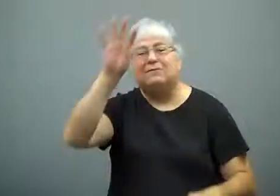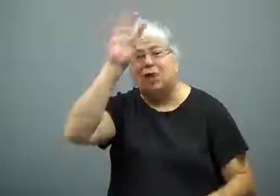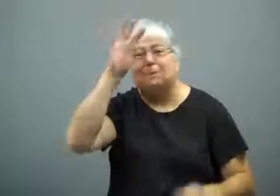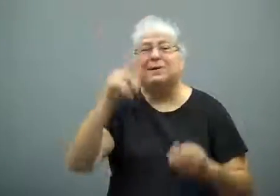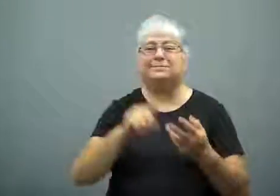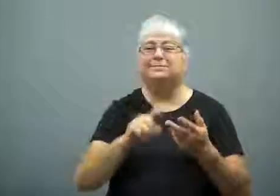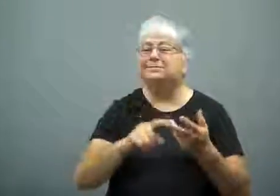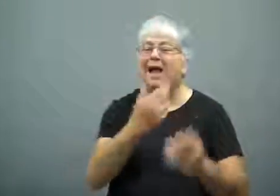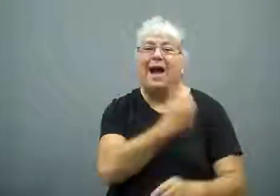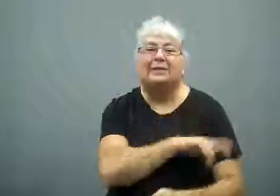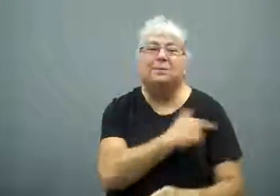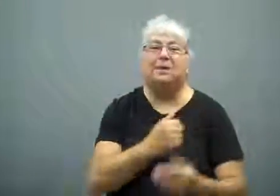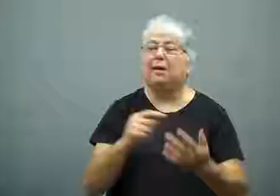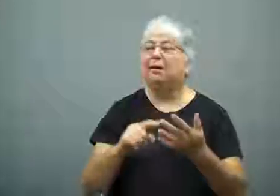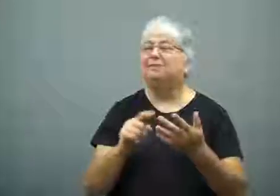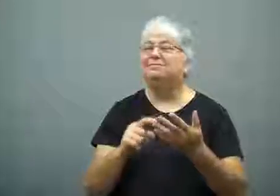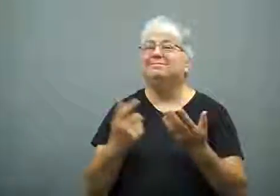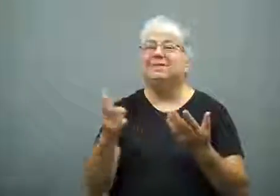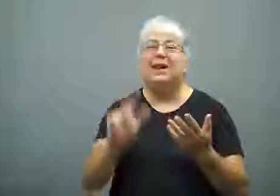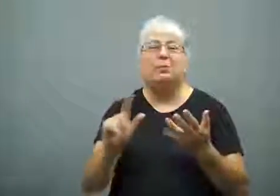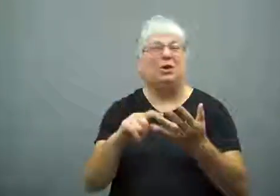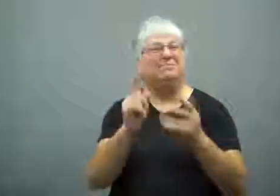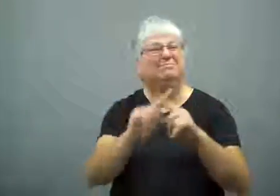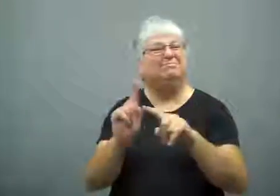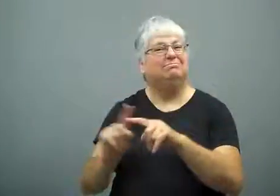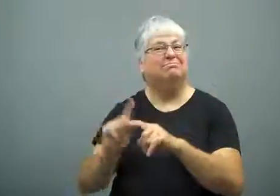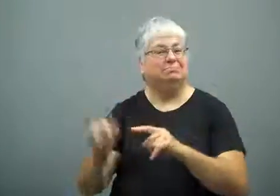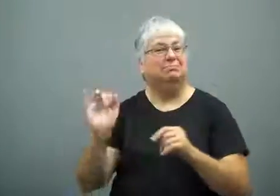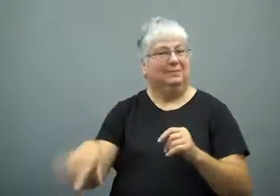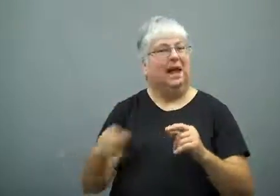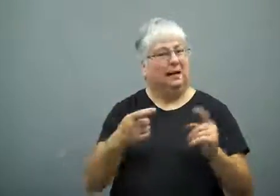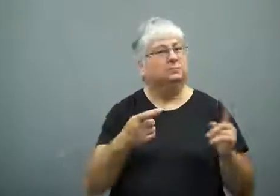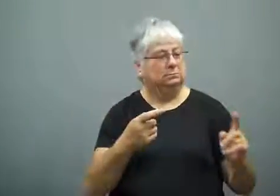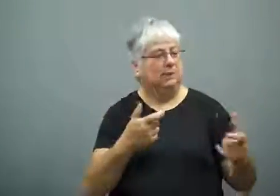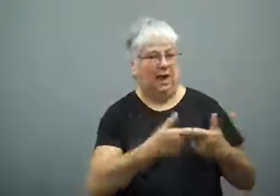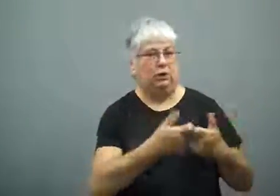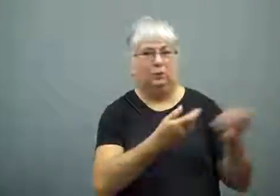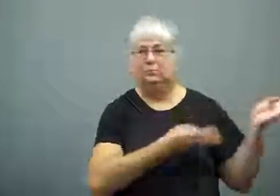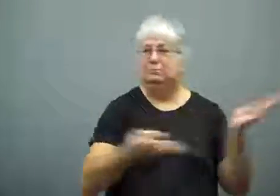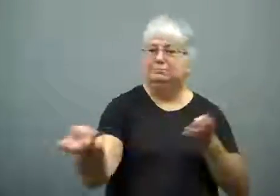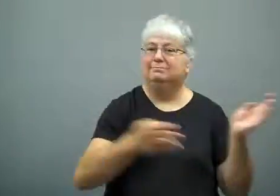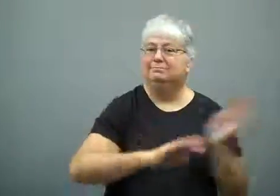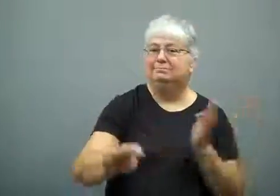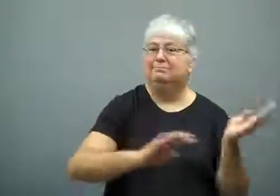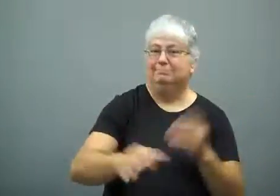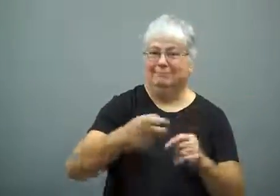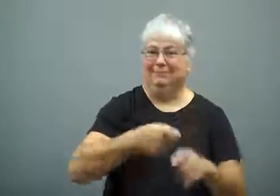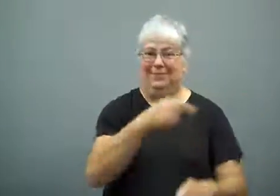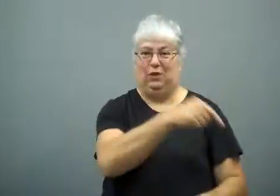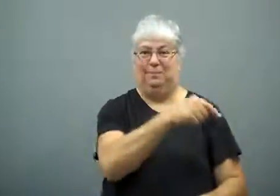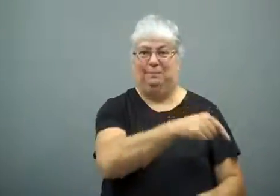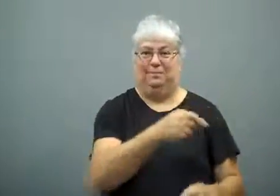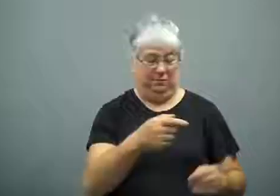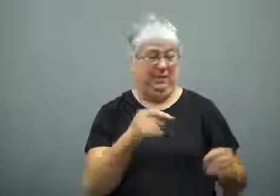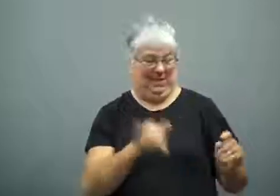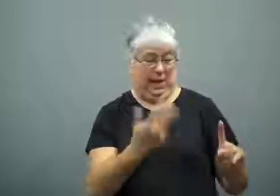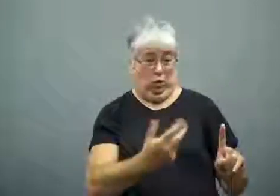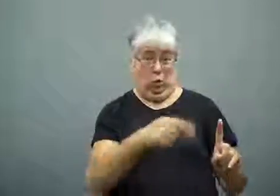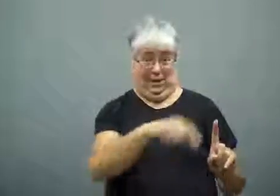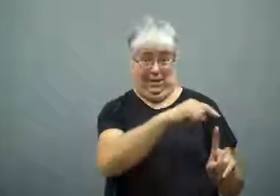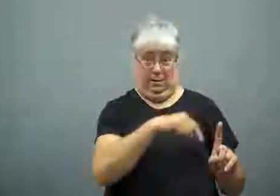such as fire houses, hospitals, libraries and that sort of thing.